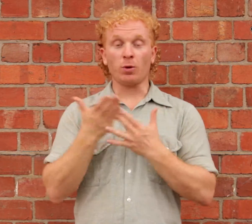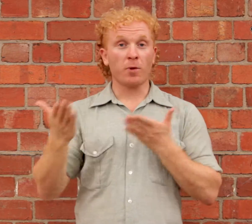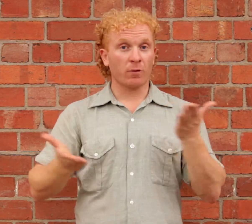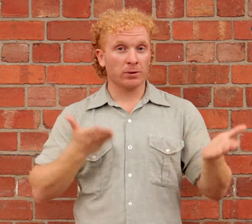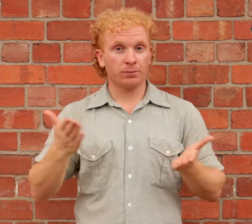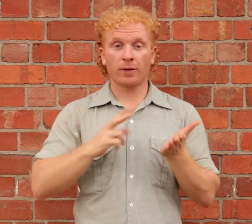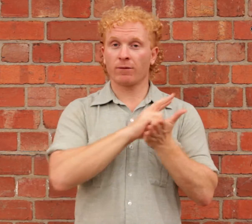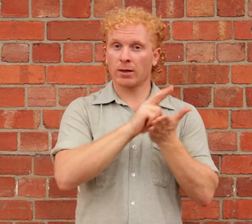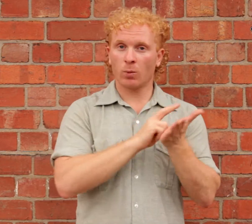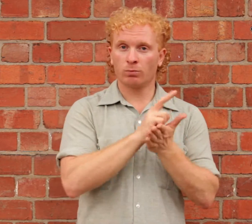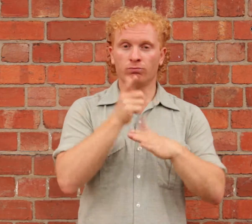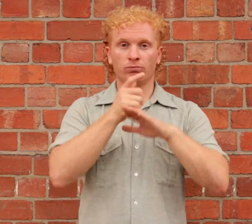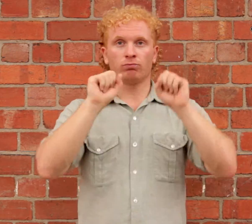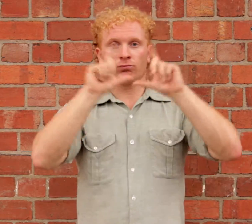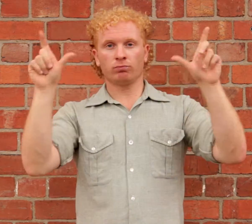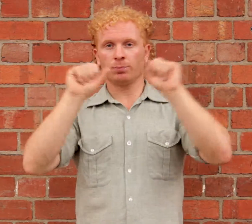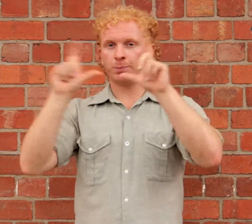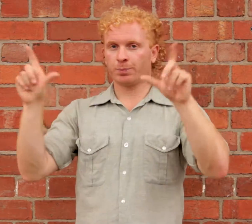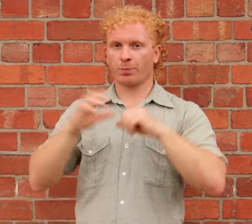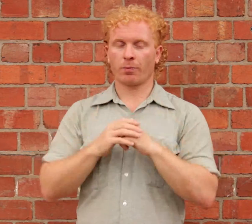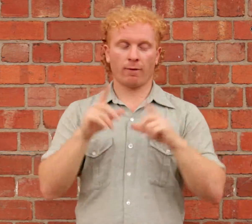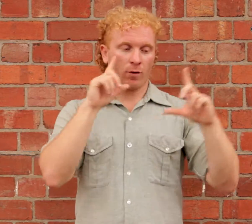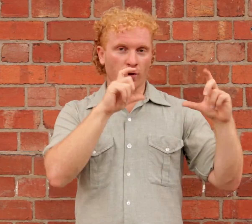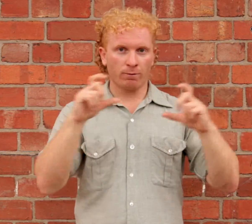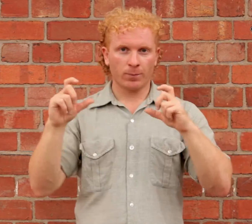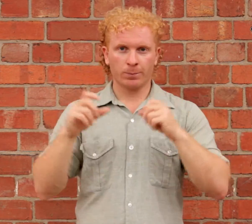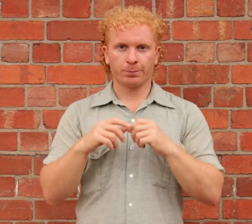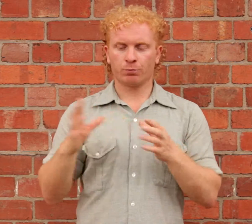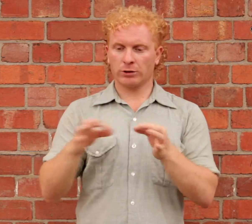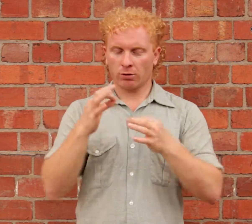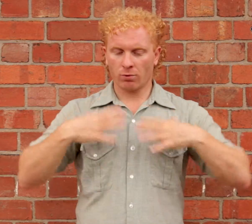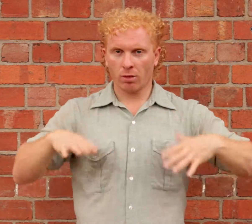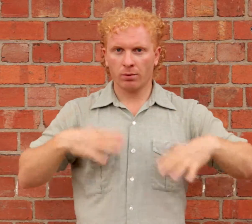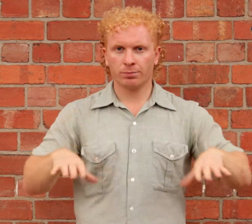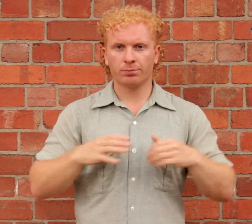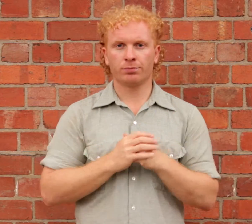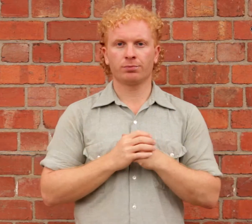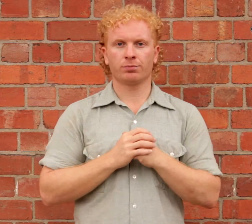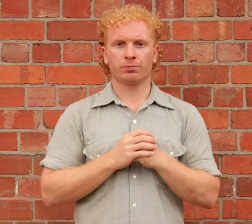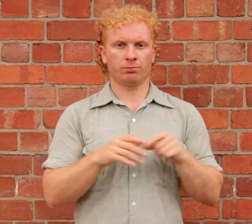through performance, video, photography and textiles.